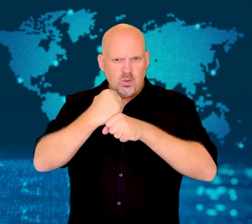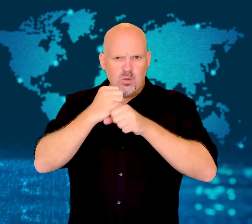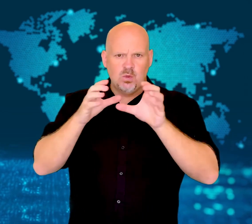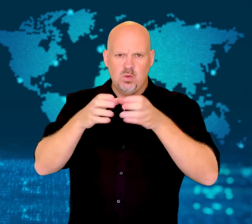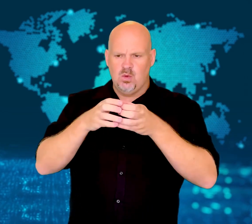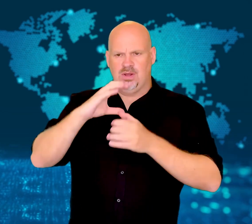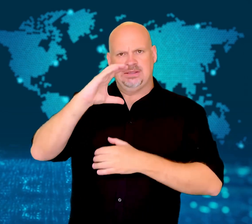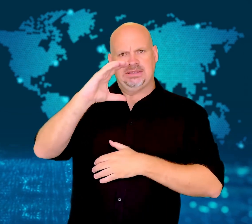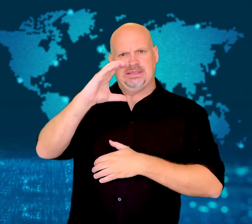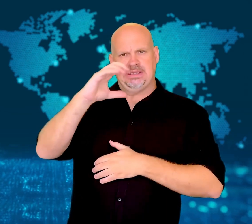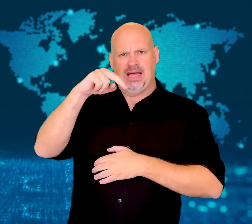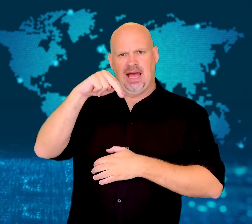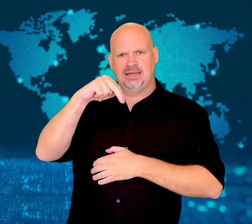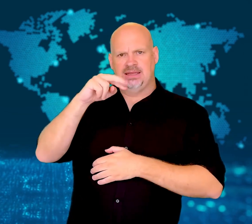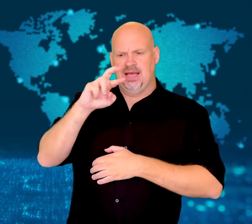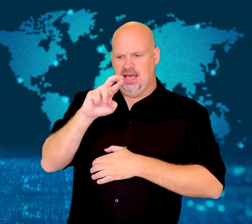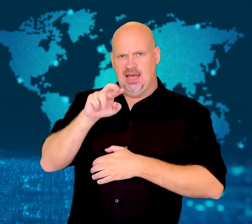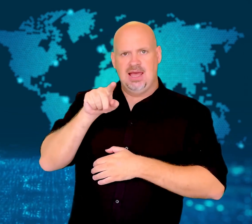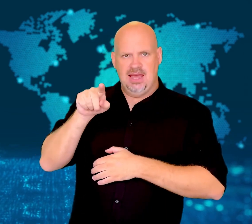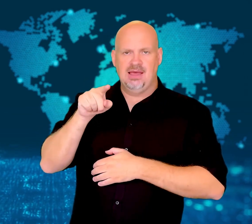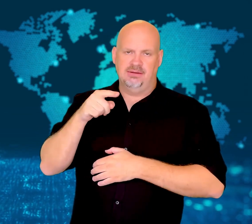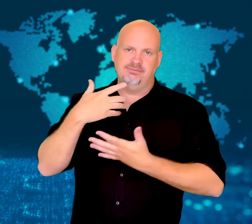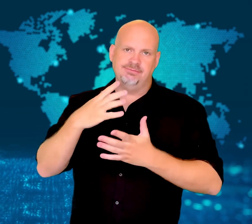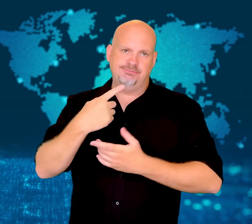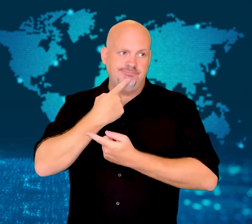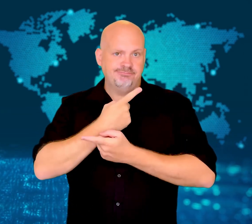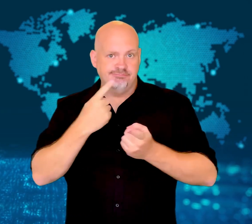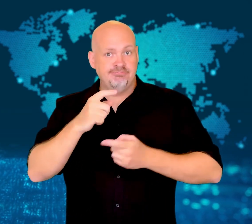and rainfall.